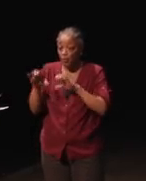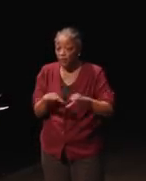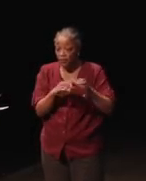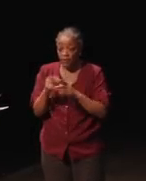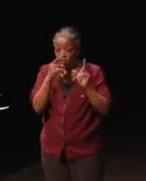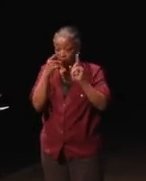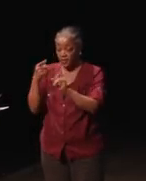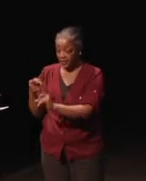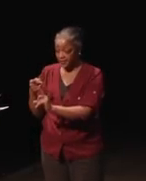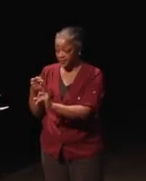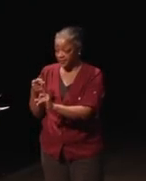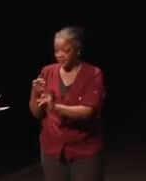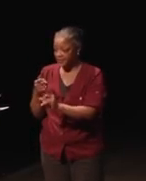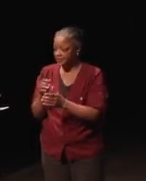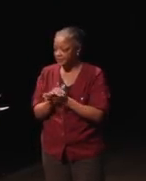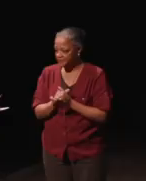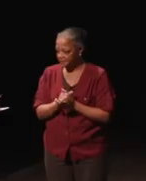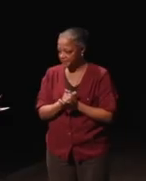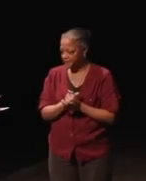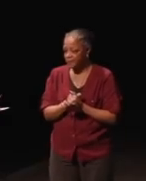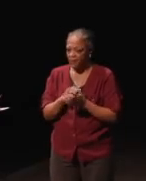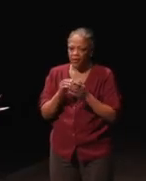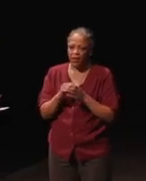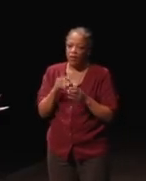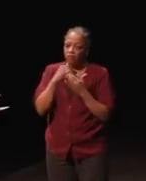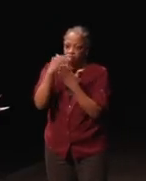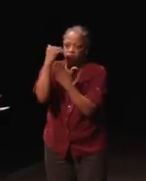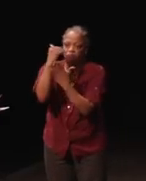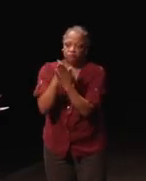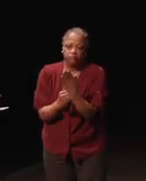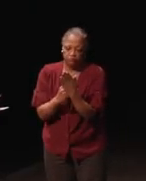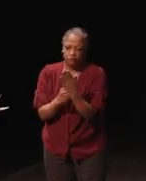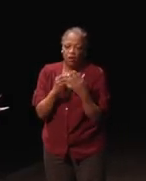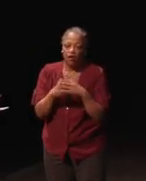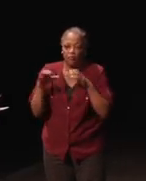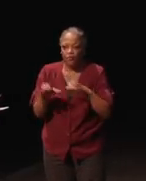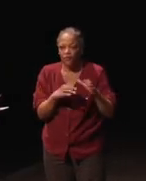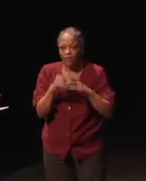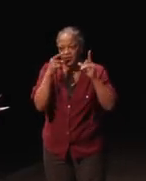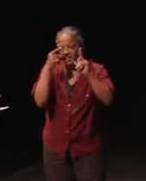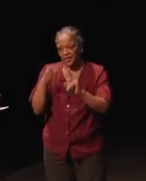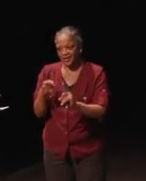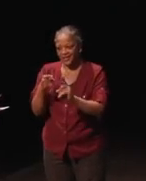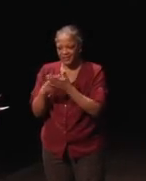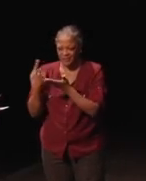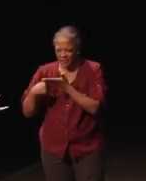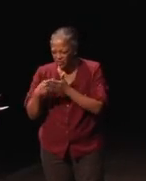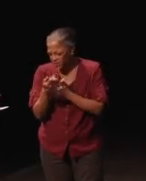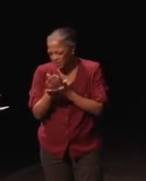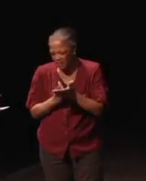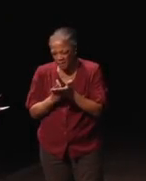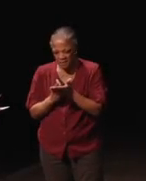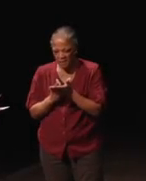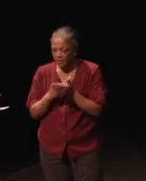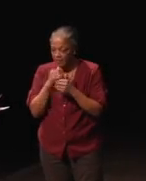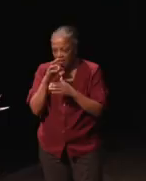There is a long laundry list of performance objectives. So, I'm going to talk to you about some of these. These are not inclusive,